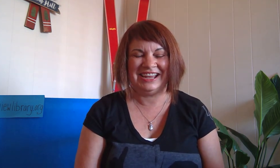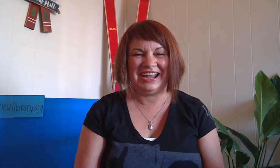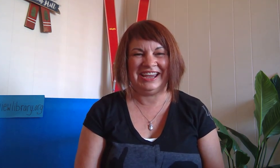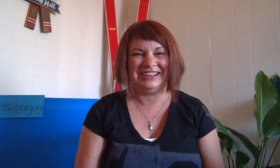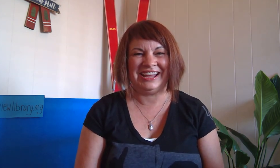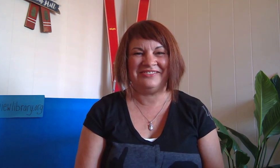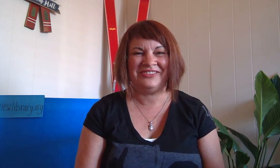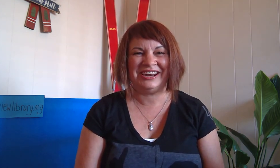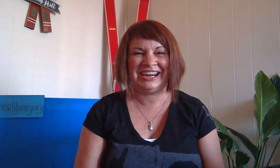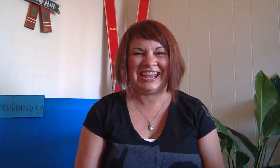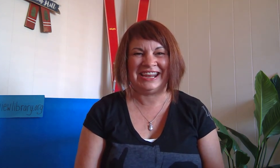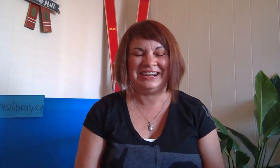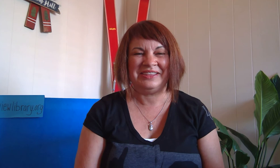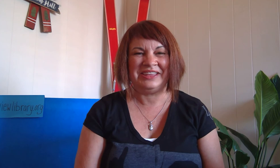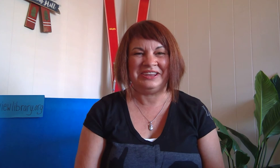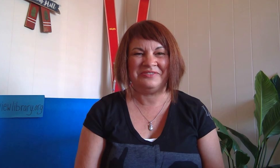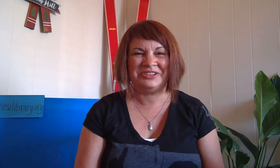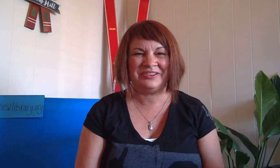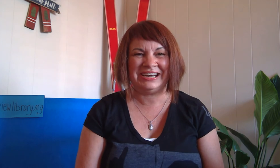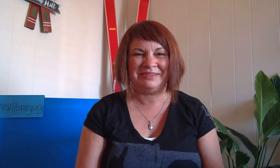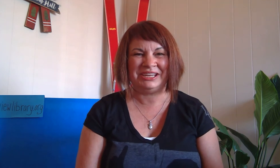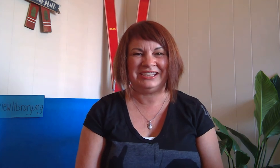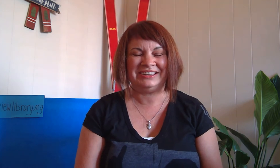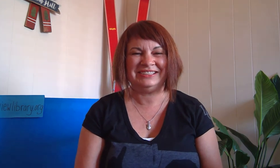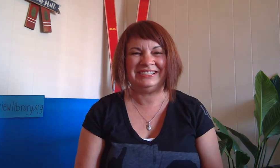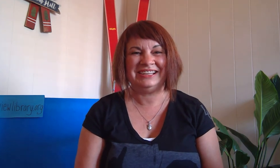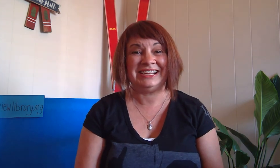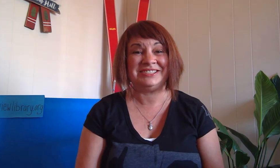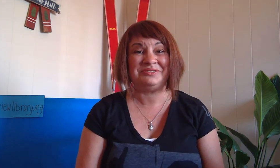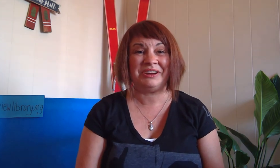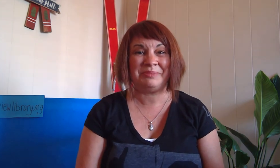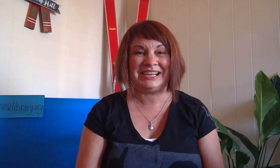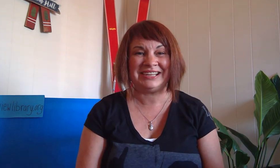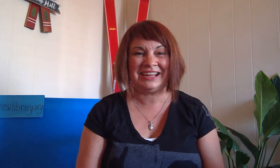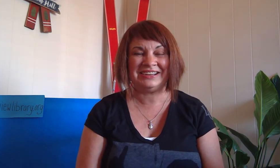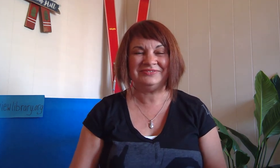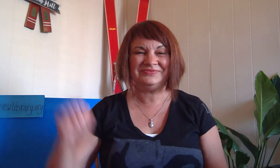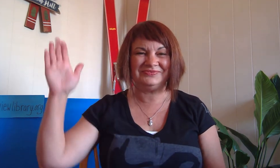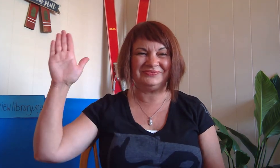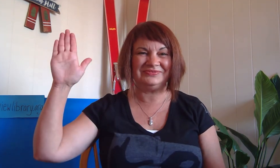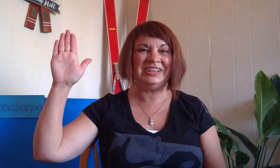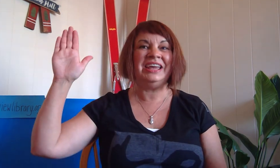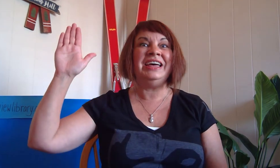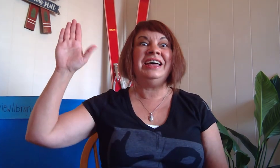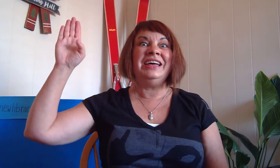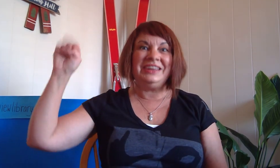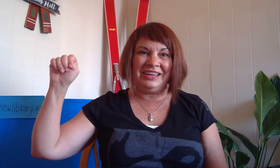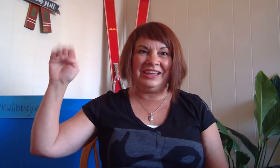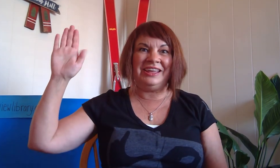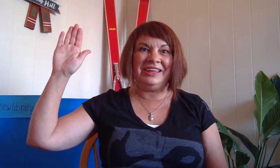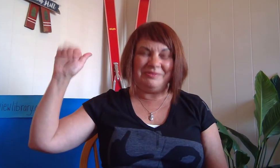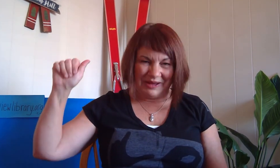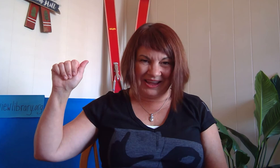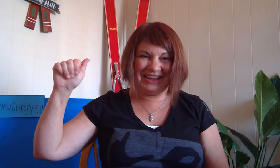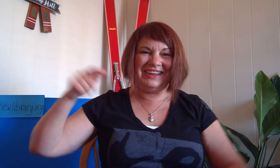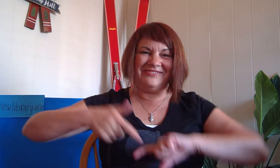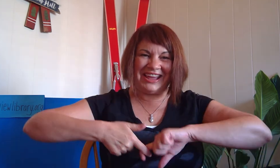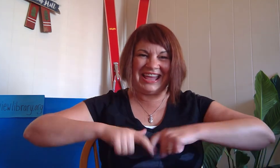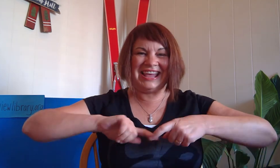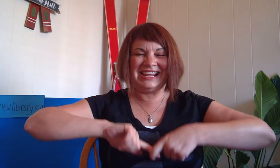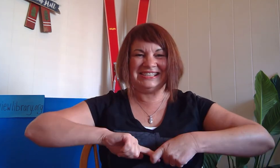I had a lot of fun. Again, thank you for joining me let's do our goodbye song. Goodbye friends